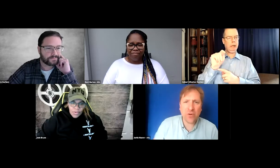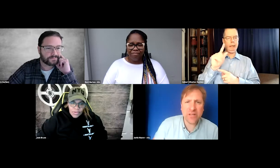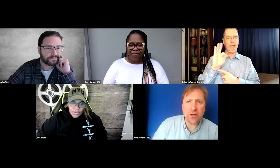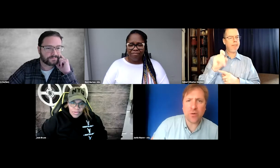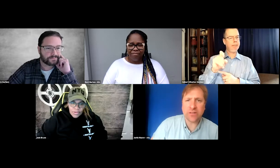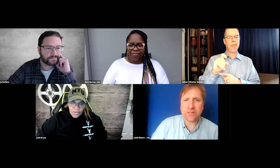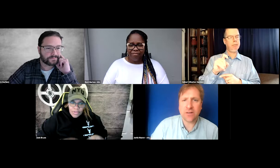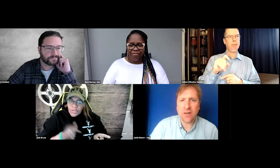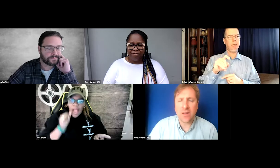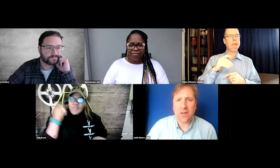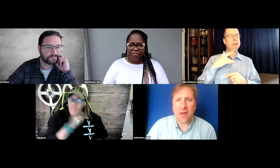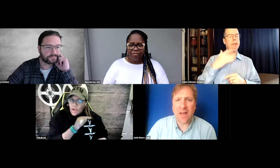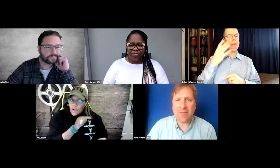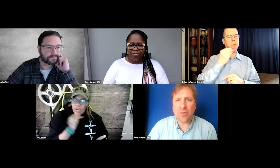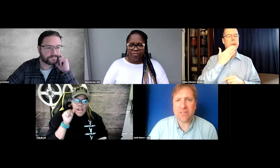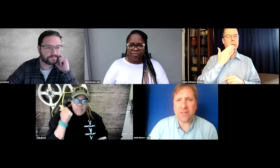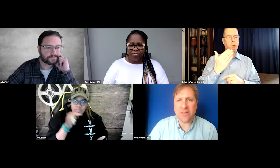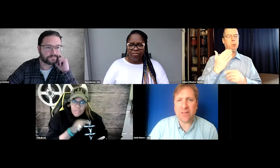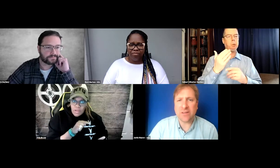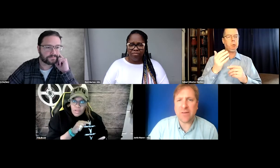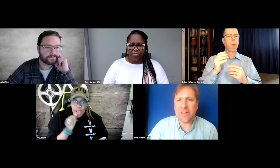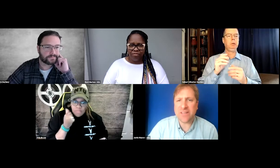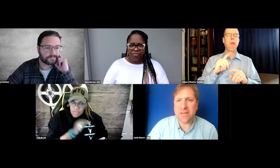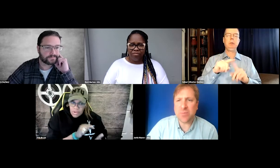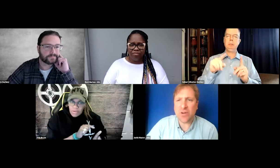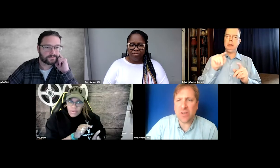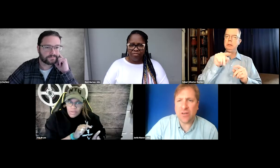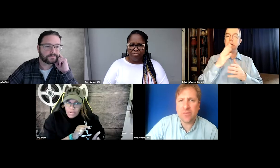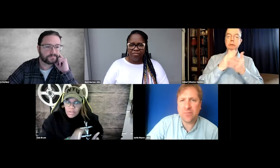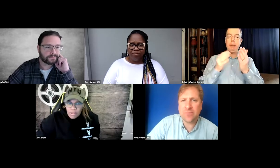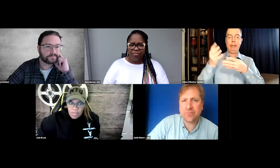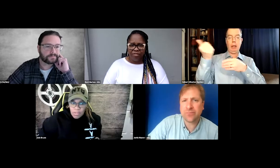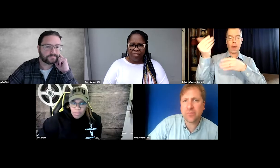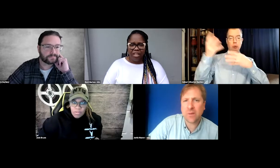I really noticed. I haven't noticed. Netflix seems pretty good.